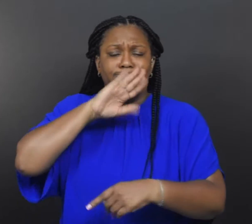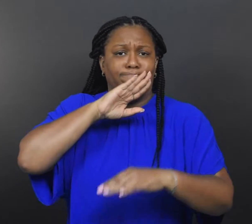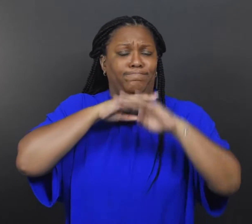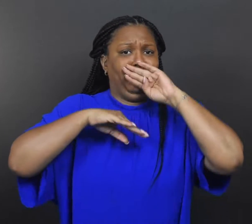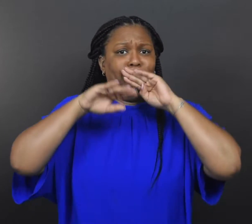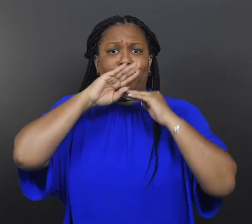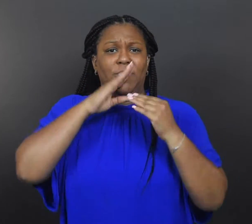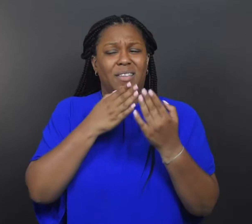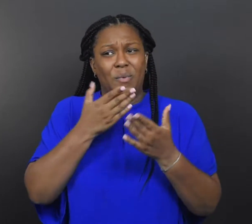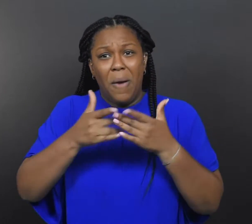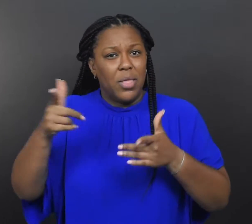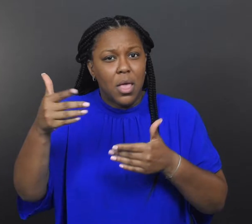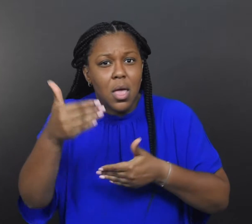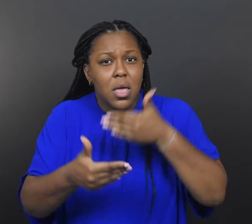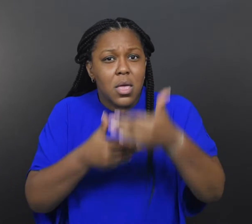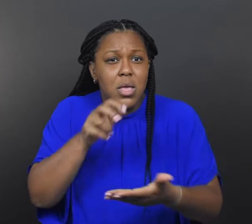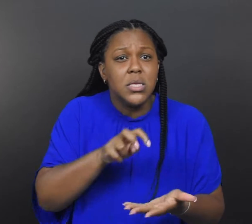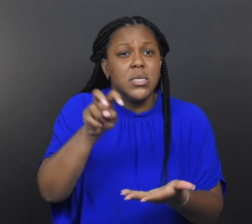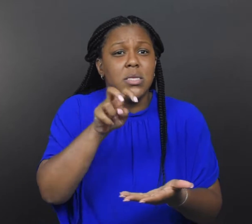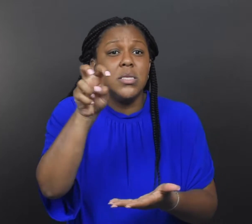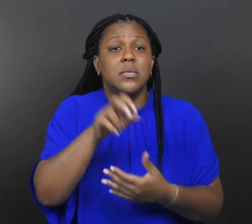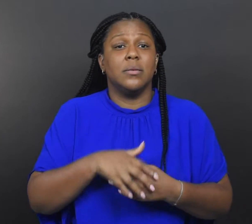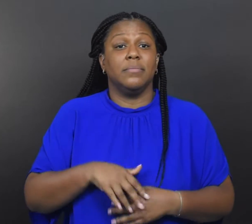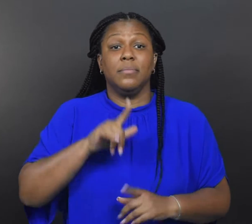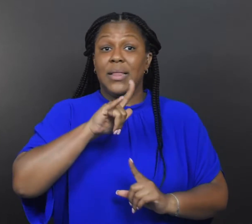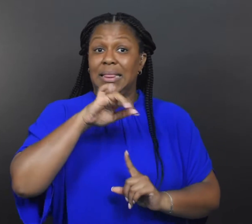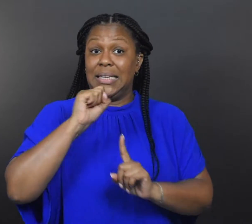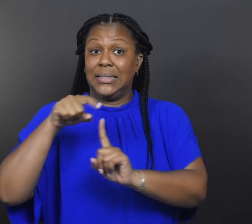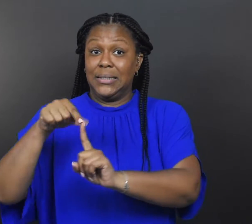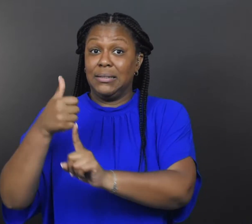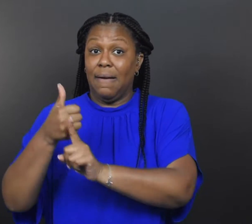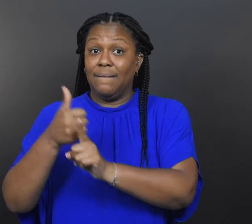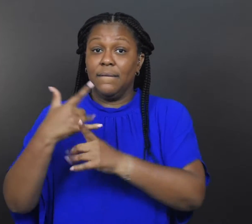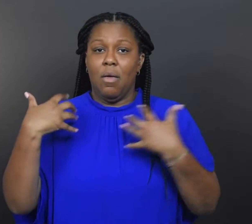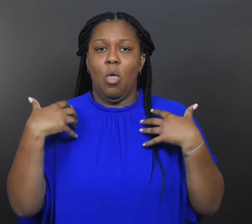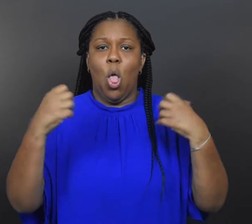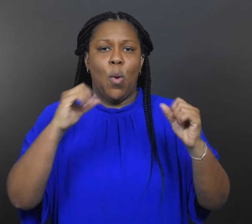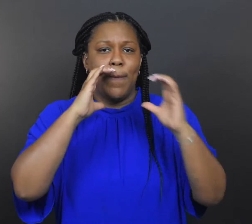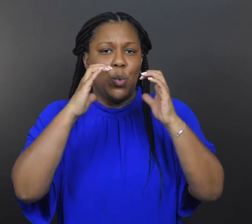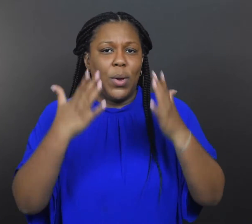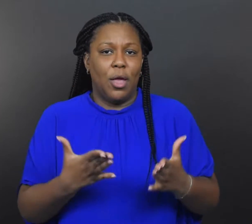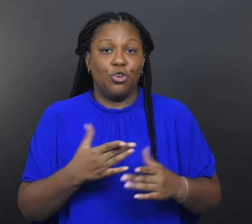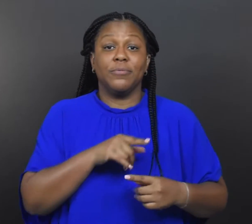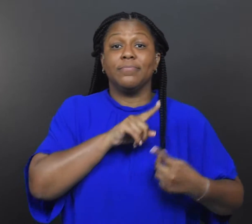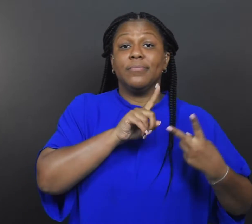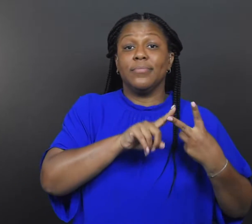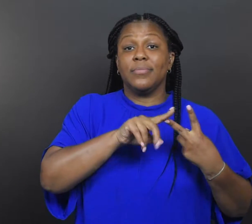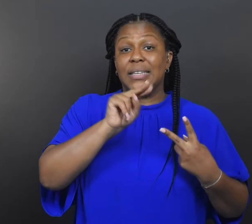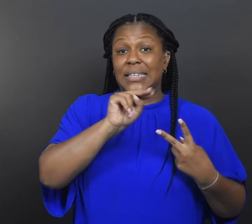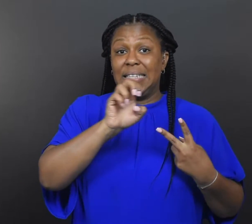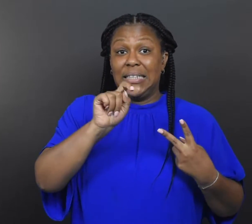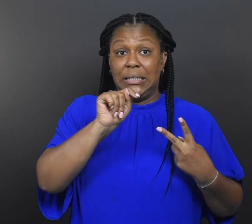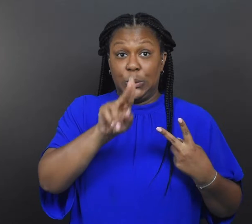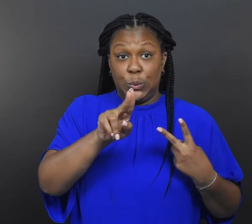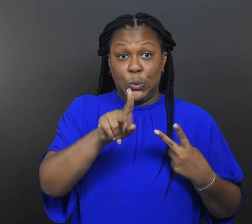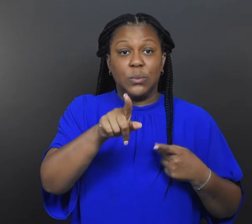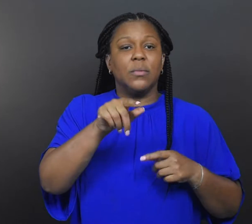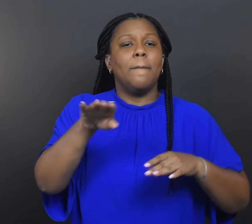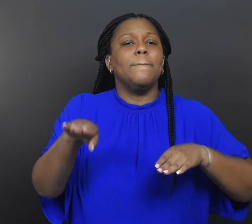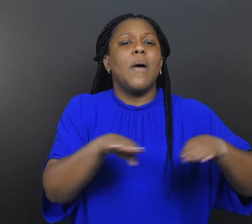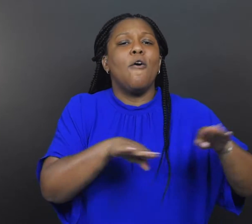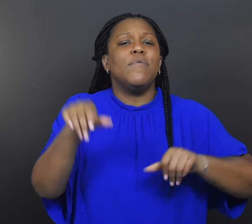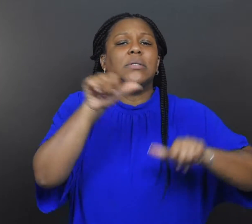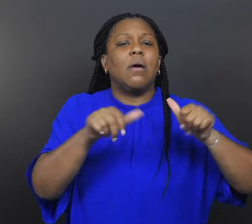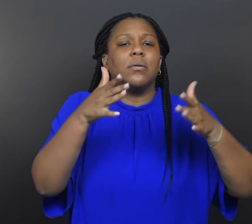Lis is a health communicator and Neetu is a behavioral scientist.